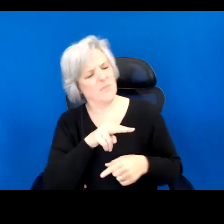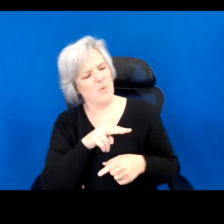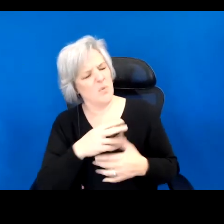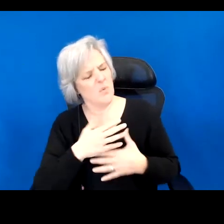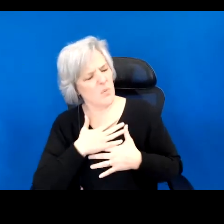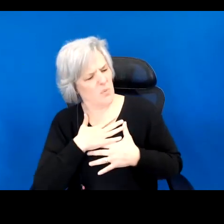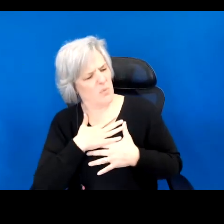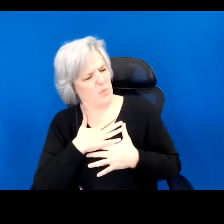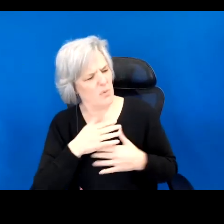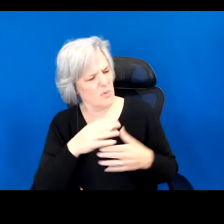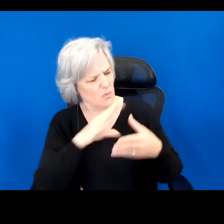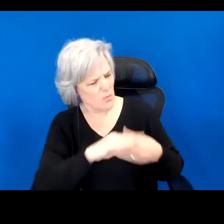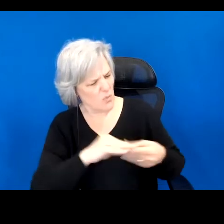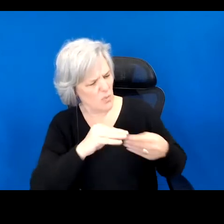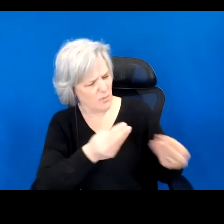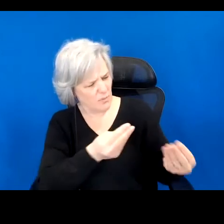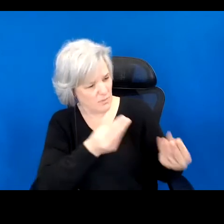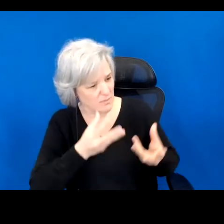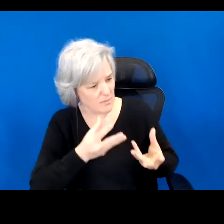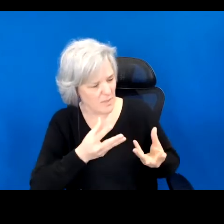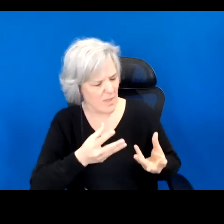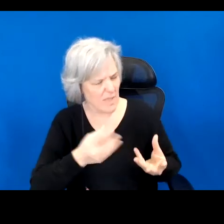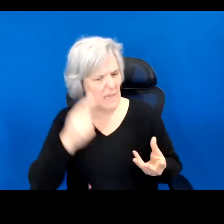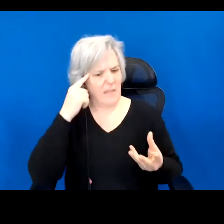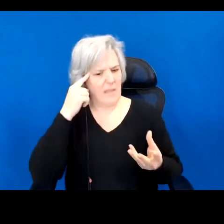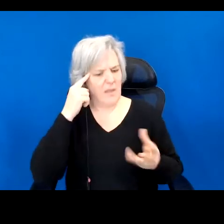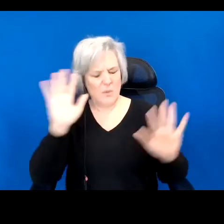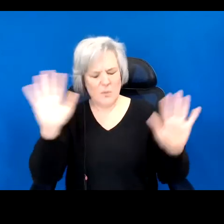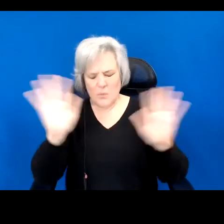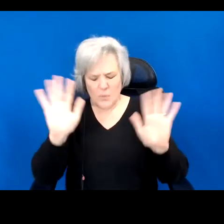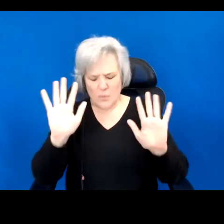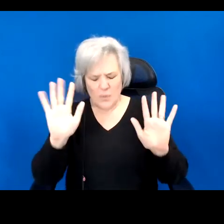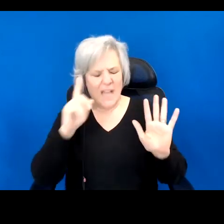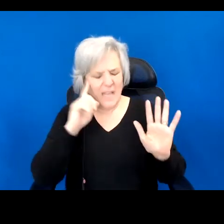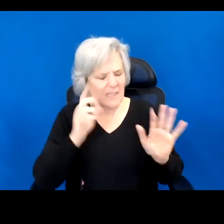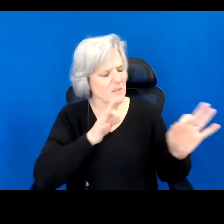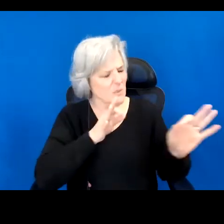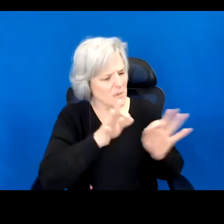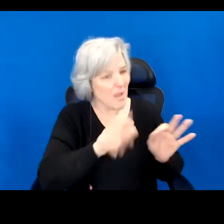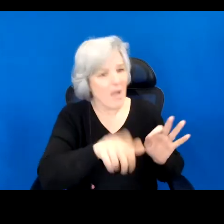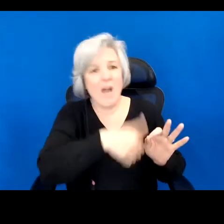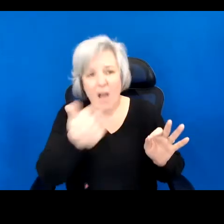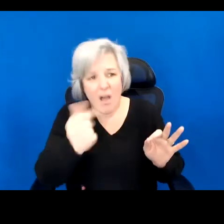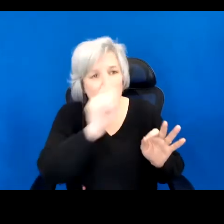In immediate, unstoppable need to explain the other forms of suffering elided by this